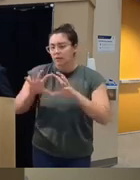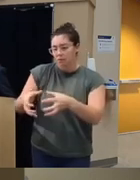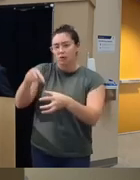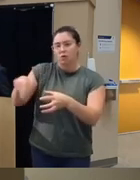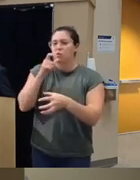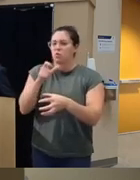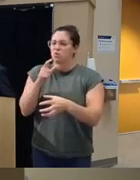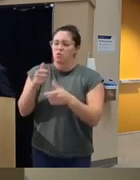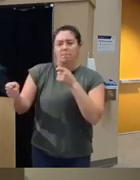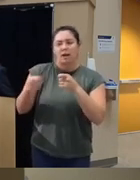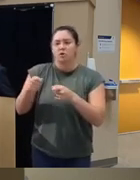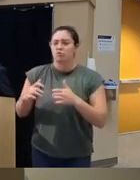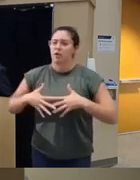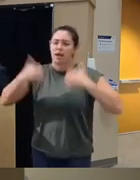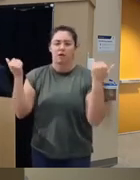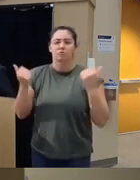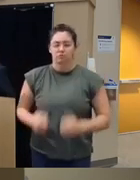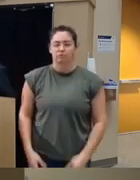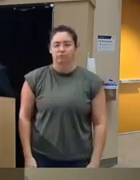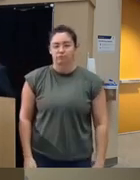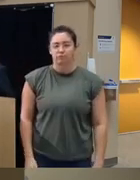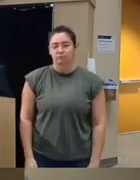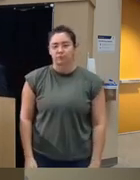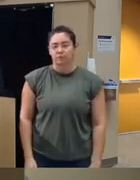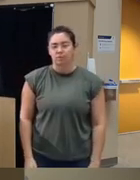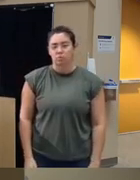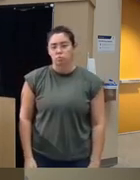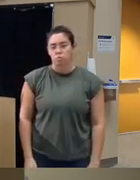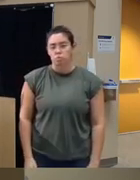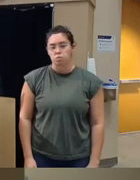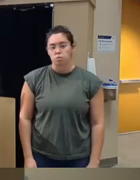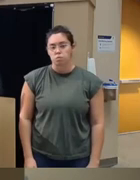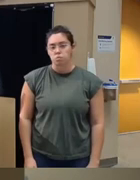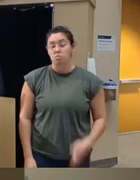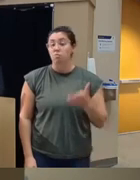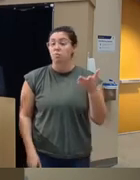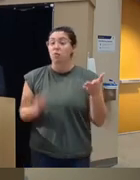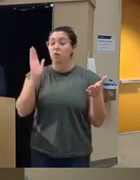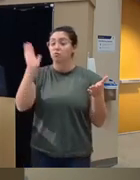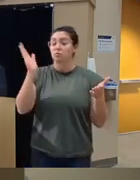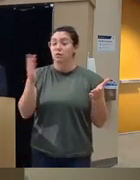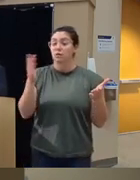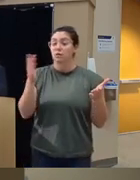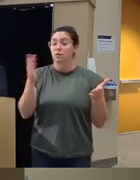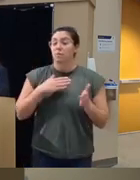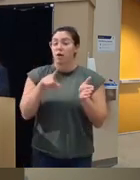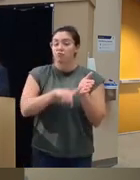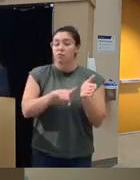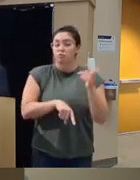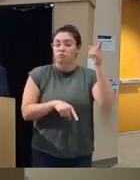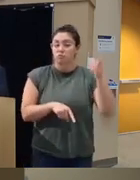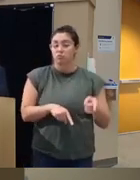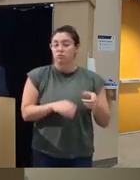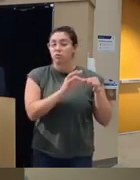their anger and aggression so I'm going to first present some of the research that has to do with